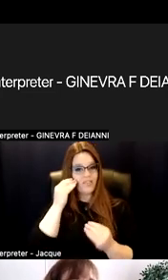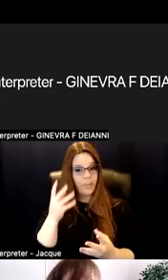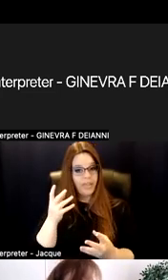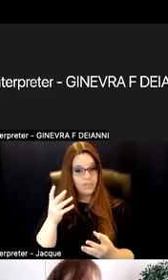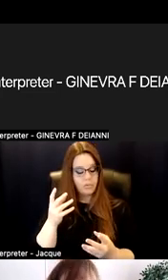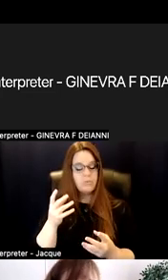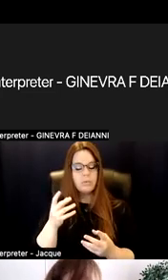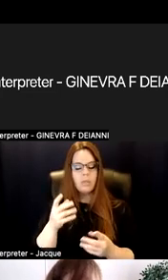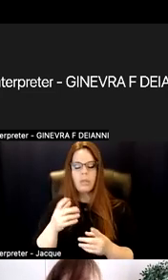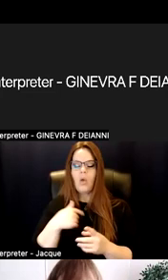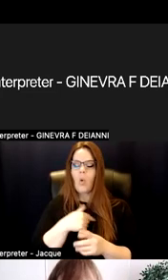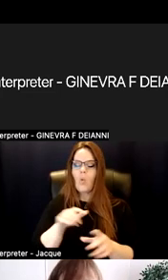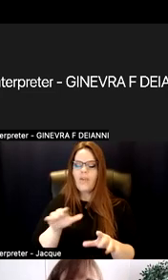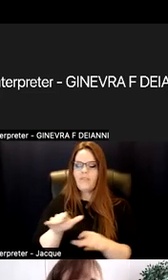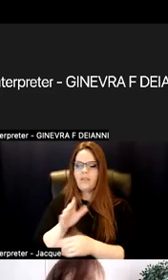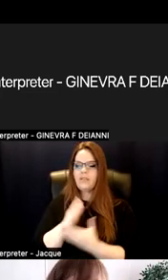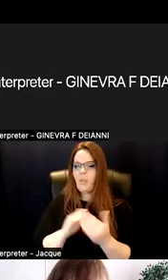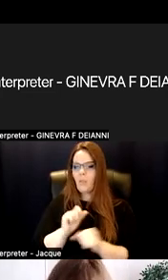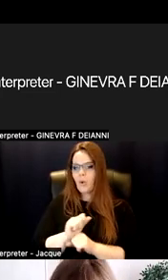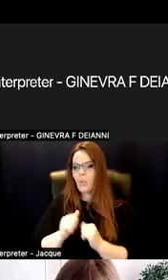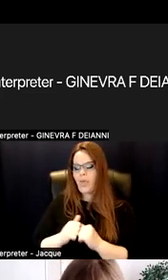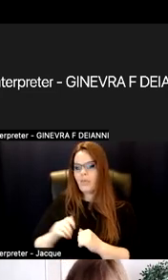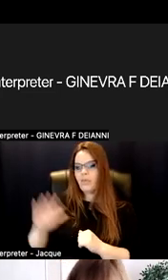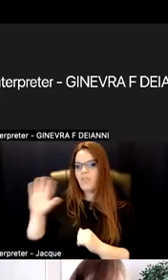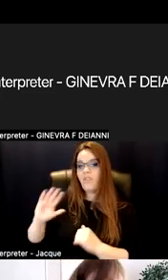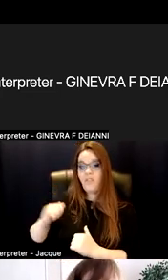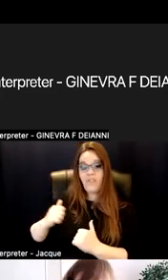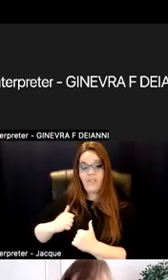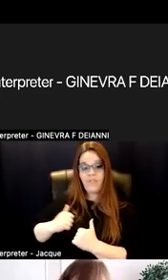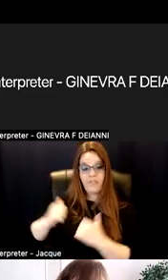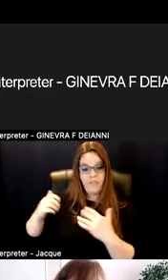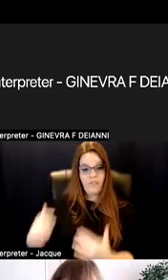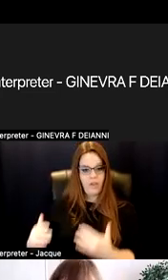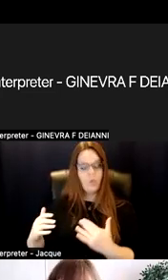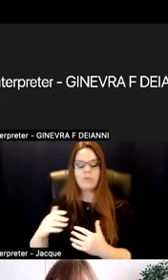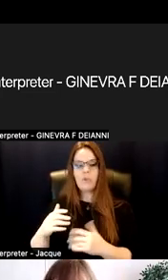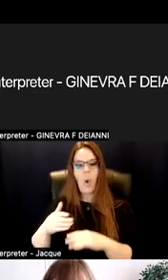we've done some work with veterans. So post-traumatic stress and those kinds of things--